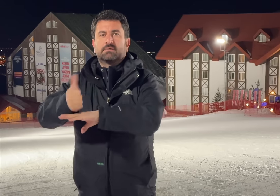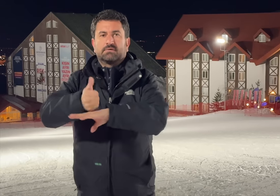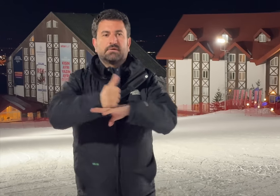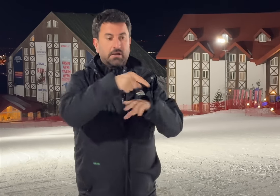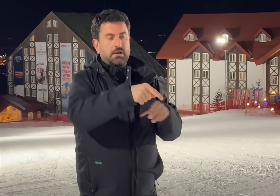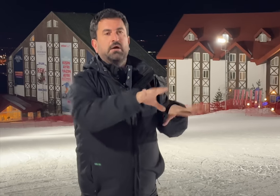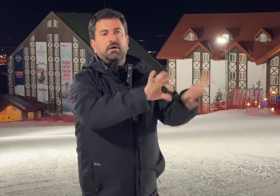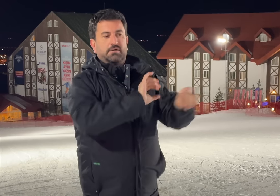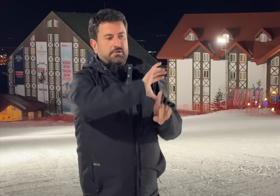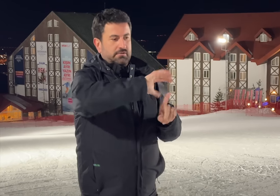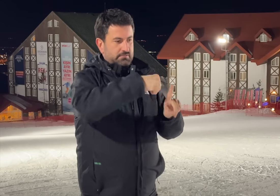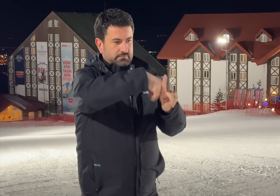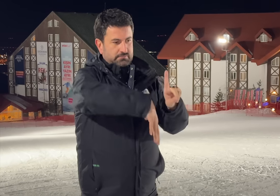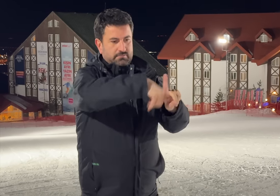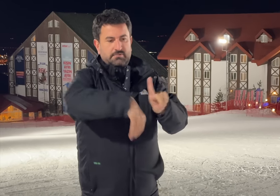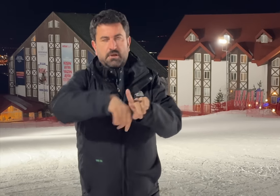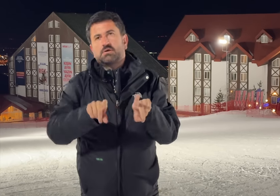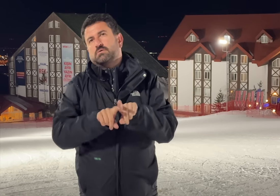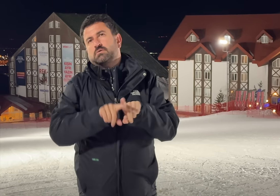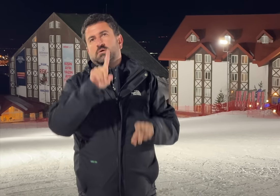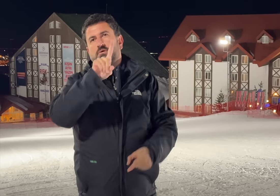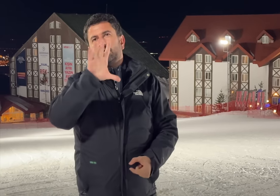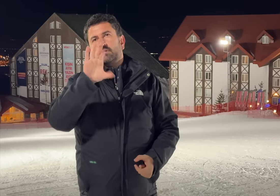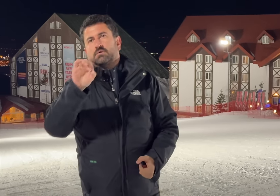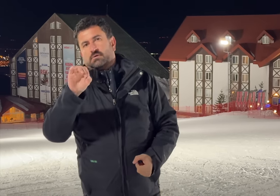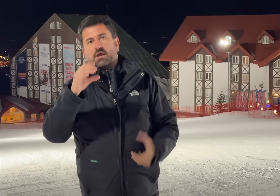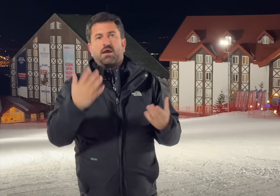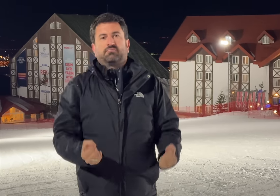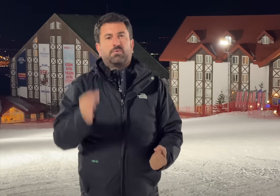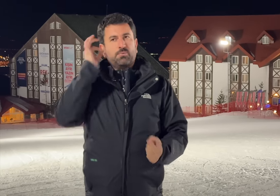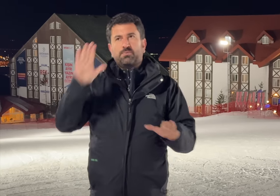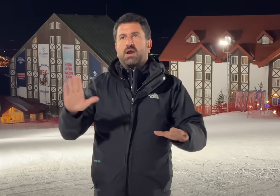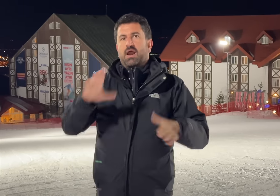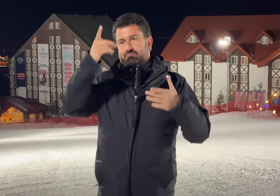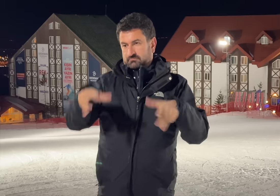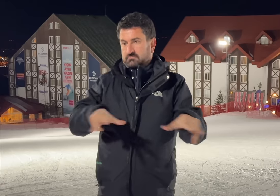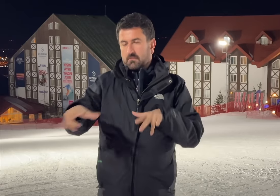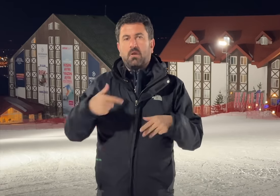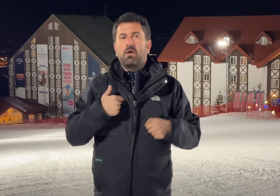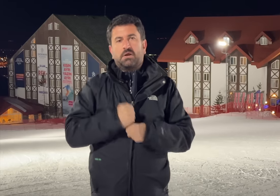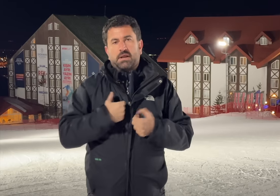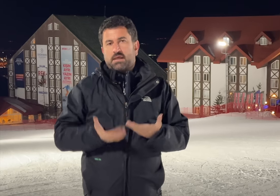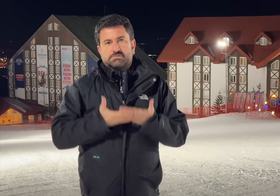staff, we have leaders in different areas with people working under each leader. Altogether I would say around 150 which makes